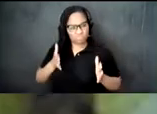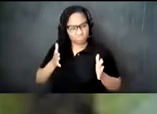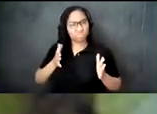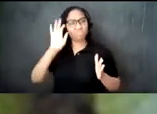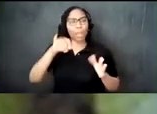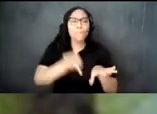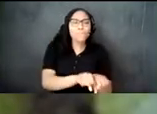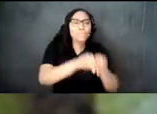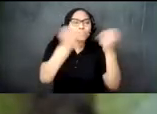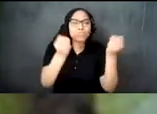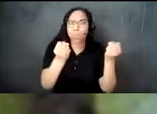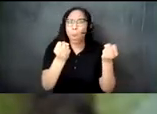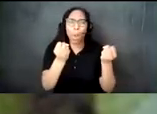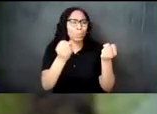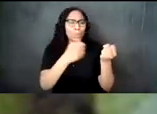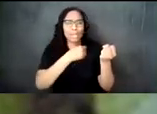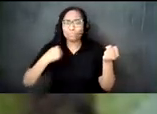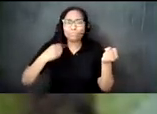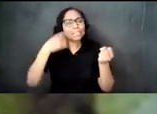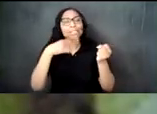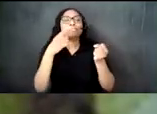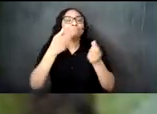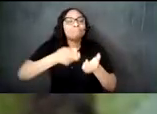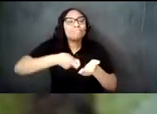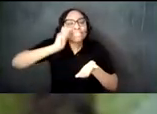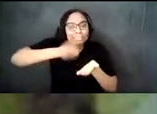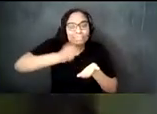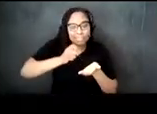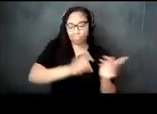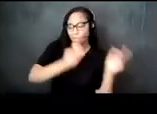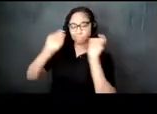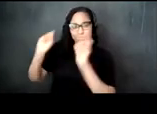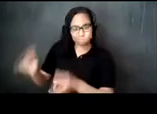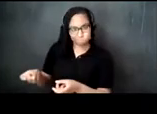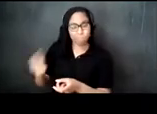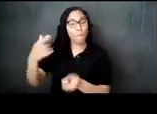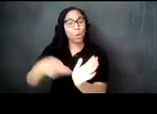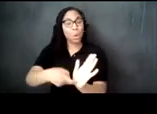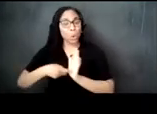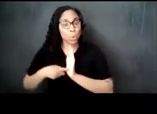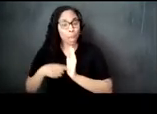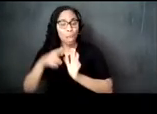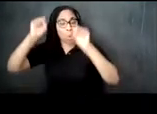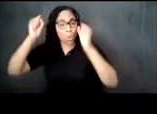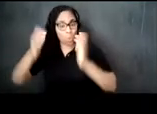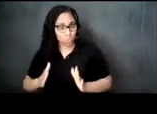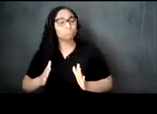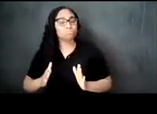to favored slaves the original ceremony required that the hostess send the men of the house out to